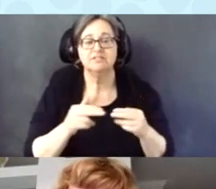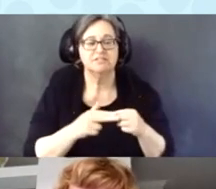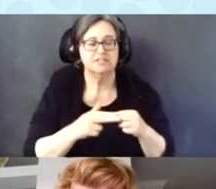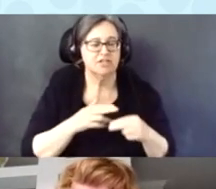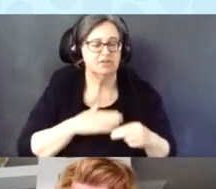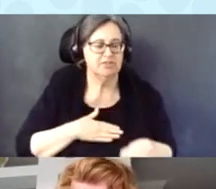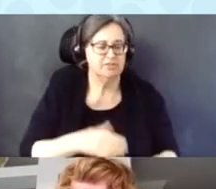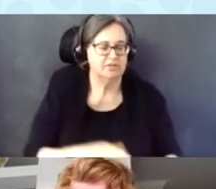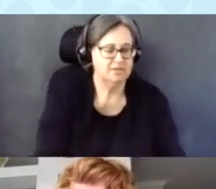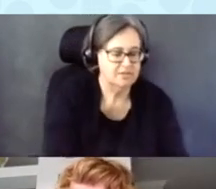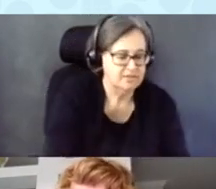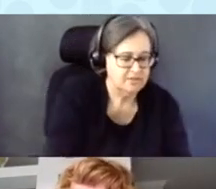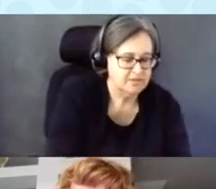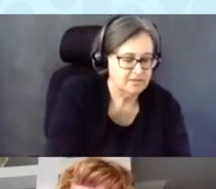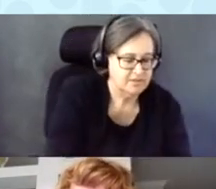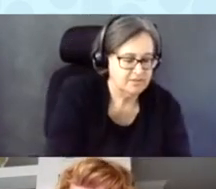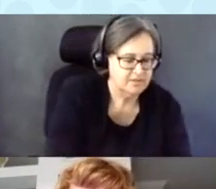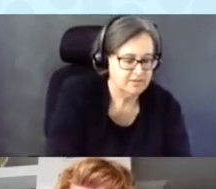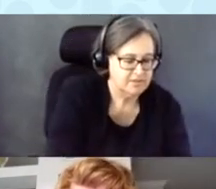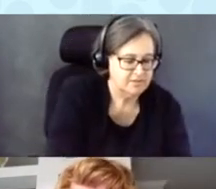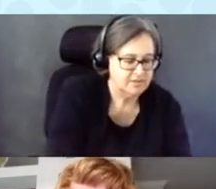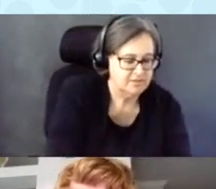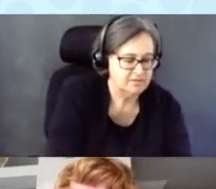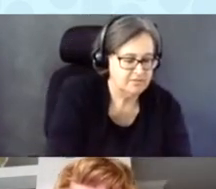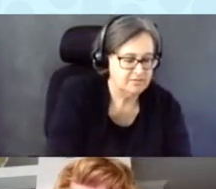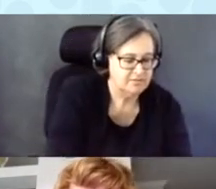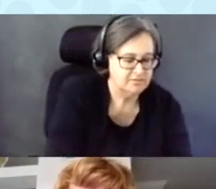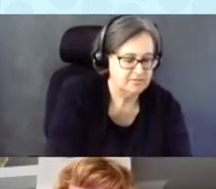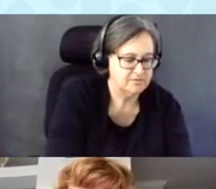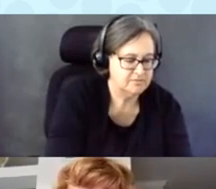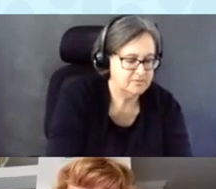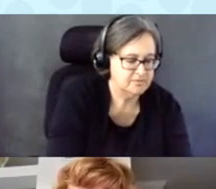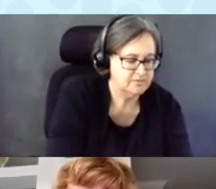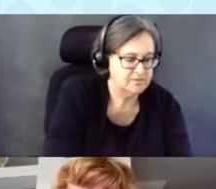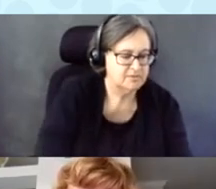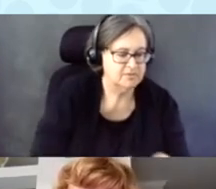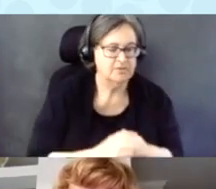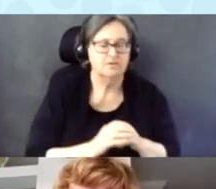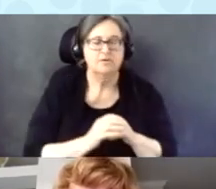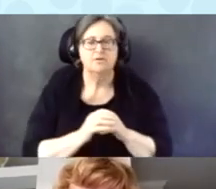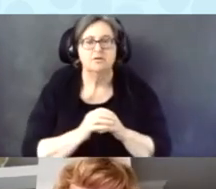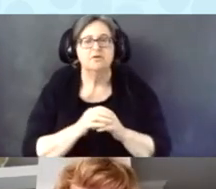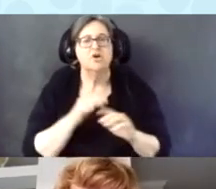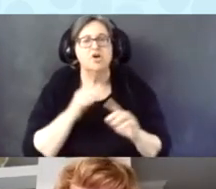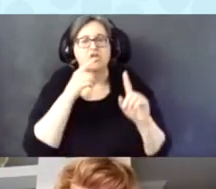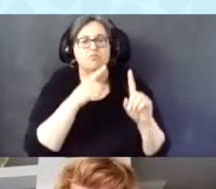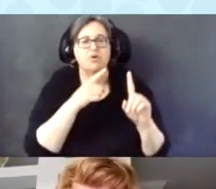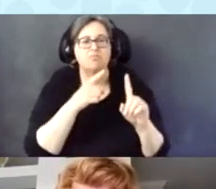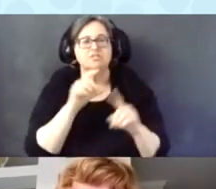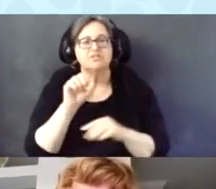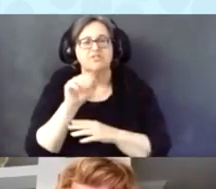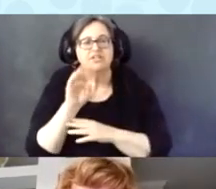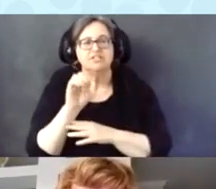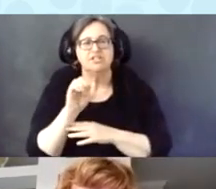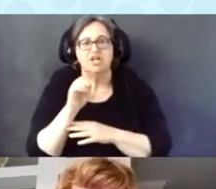The purpose of this SABE Go-Voter Project.